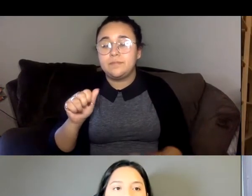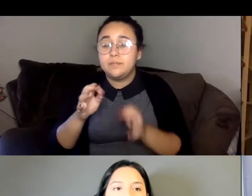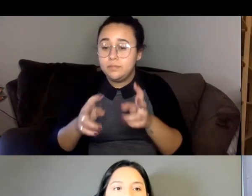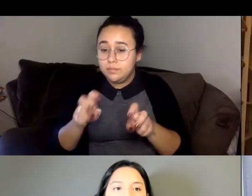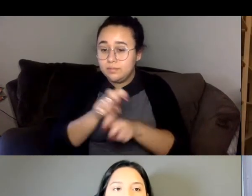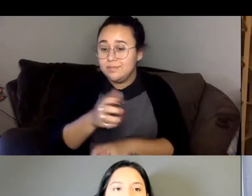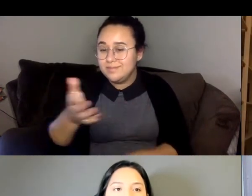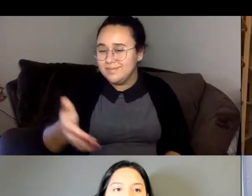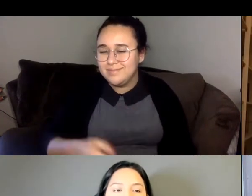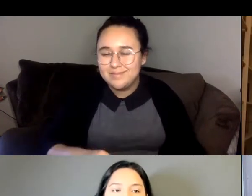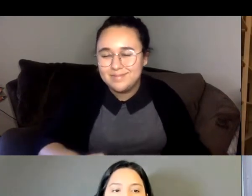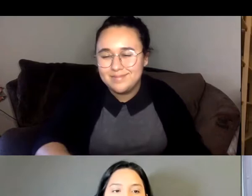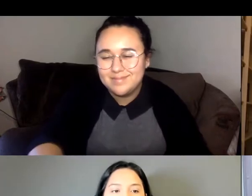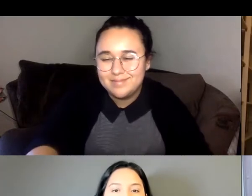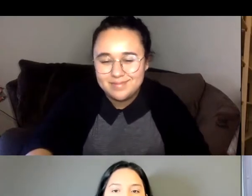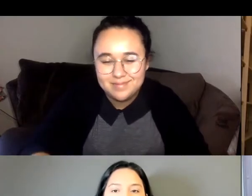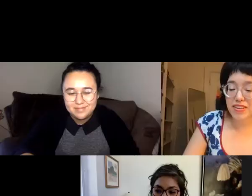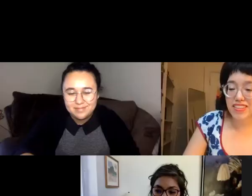theory back on screen.